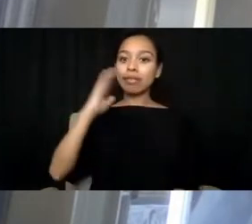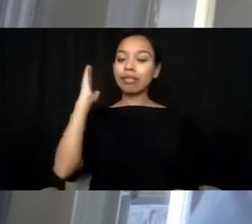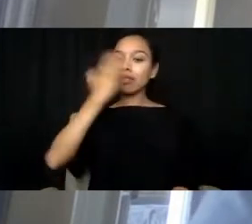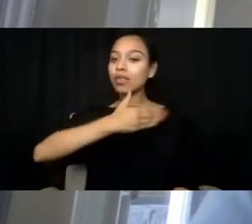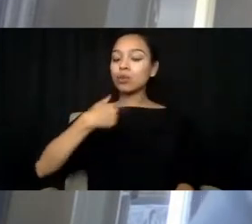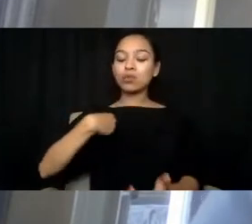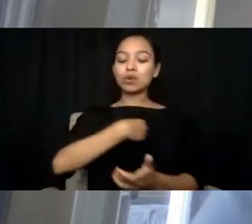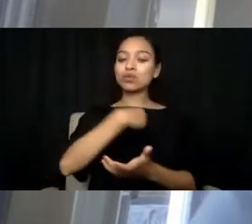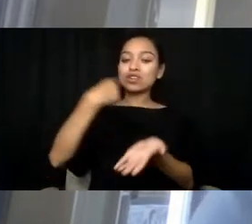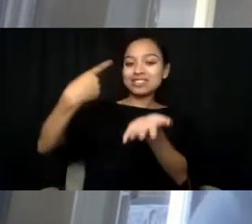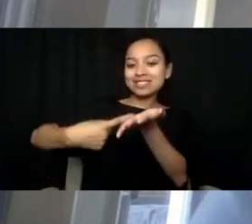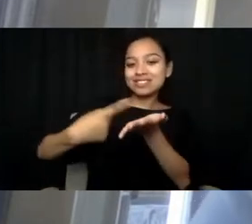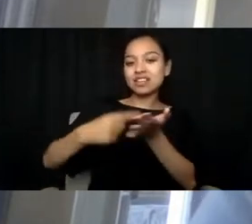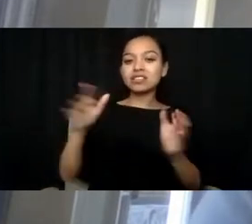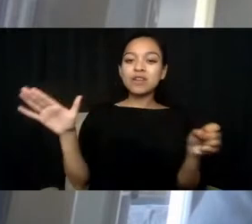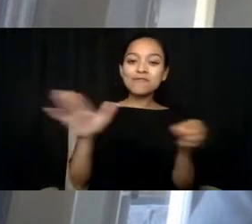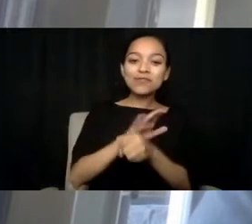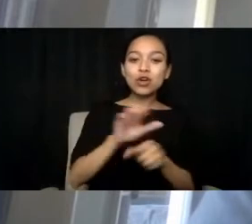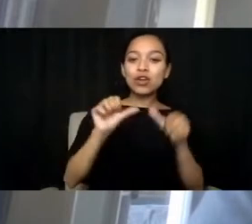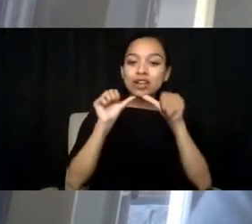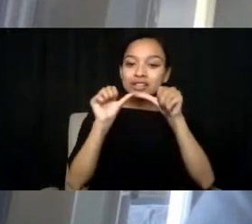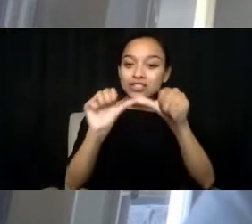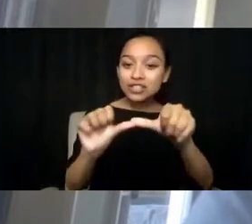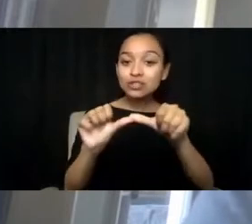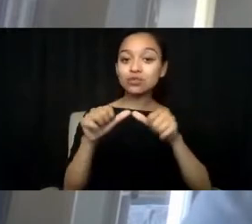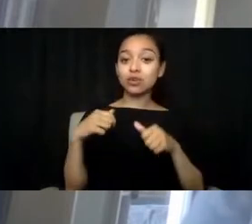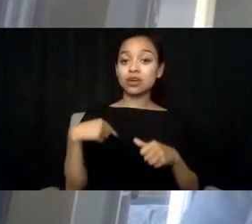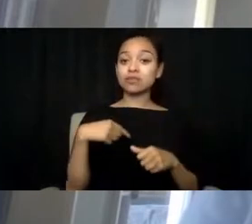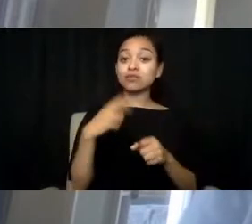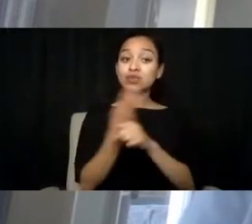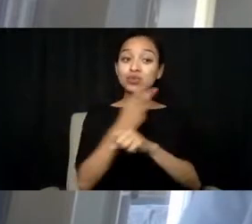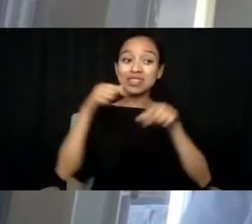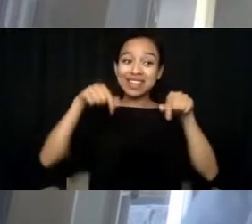is even utilizing this system as a way for prevention.